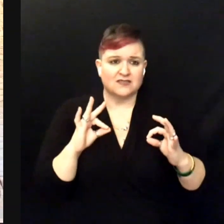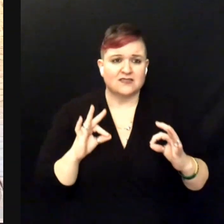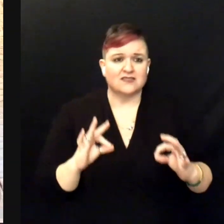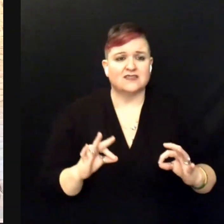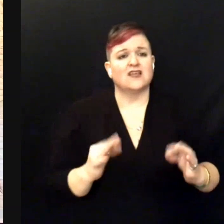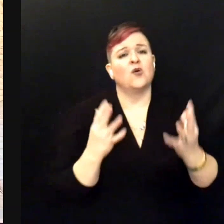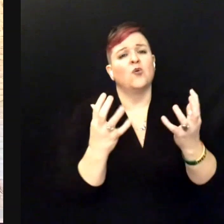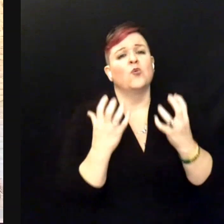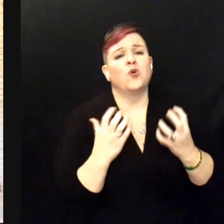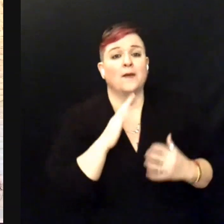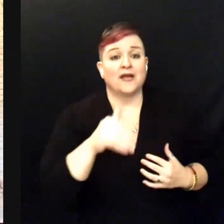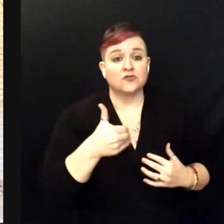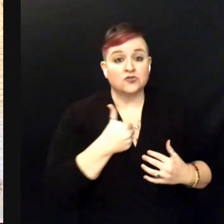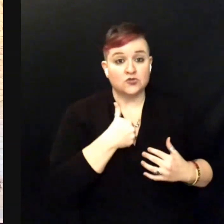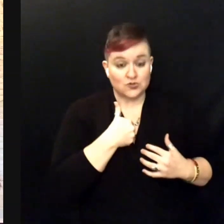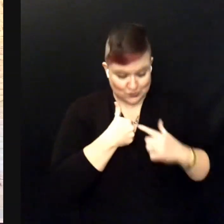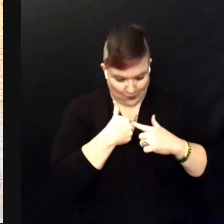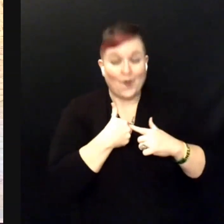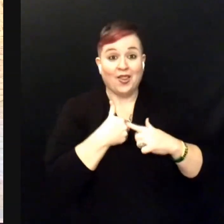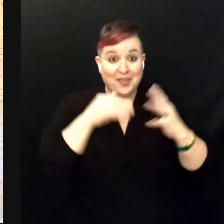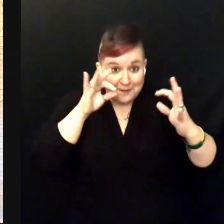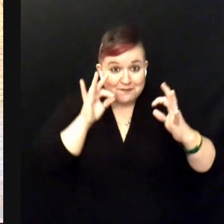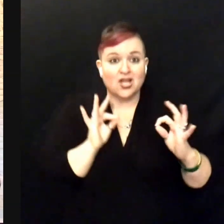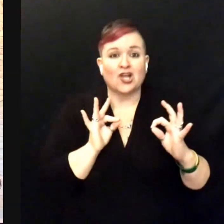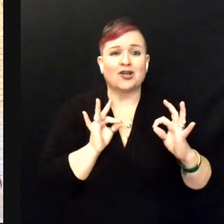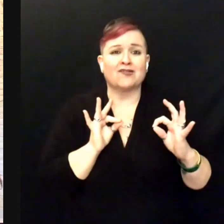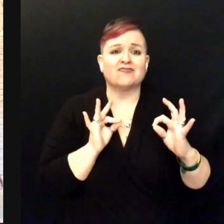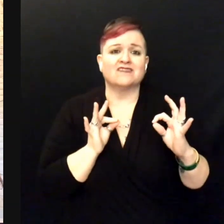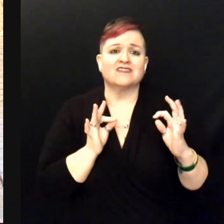I want a perfect soul